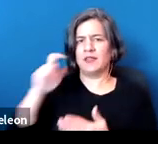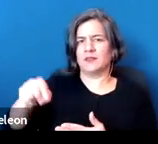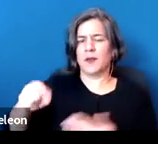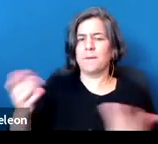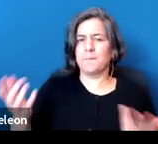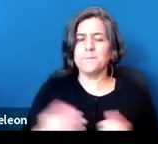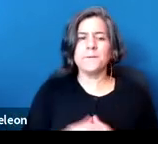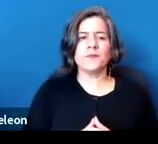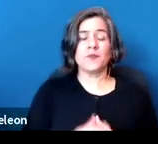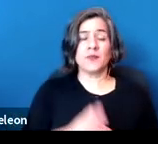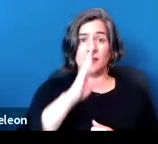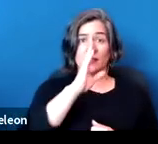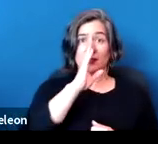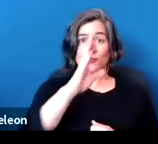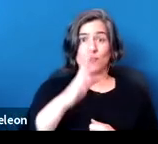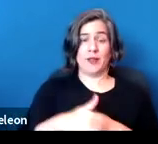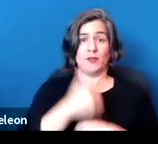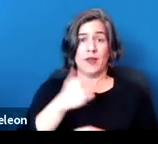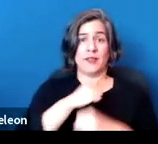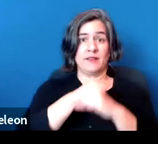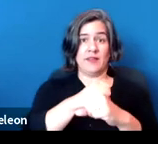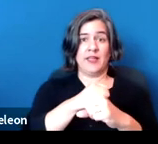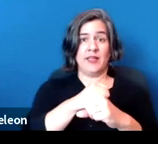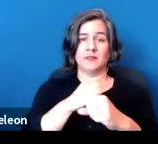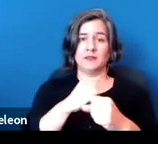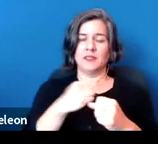The direct threat defense has some very strict parameters.